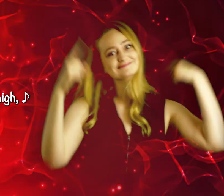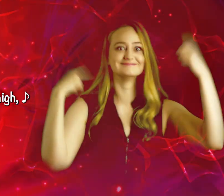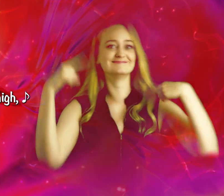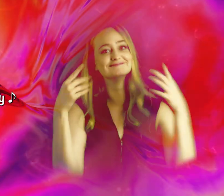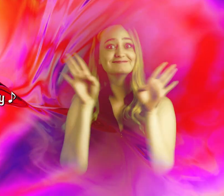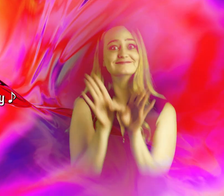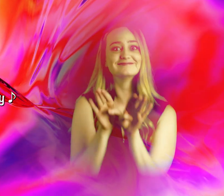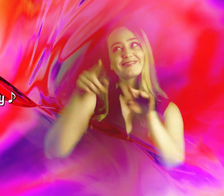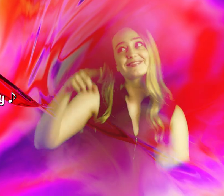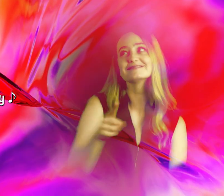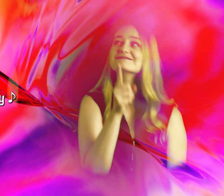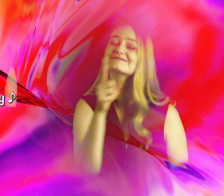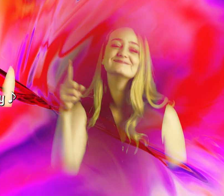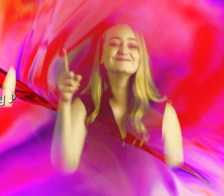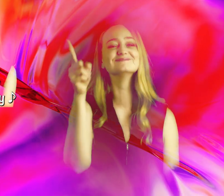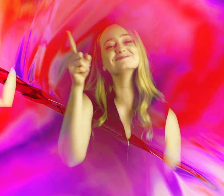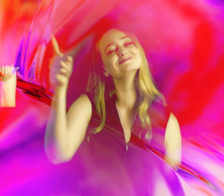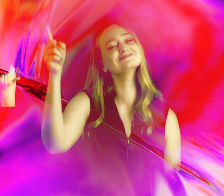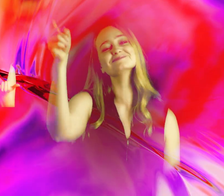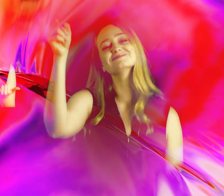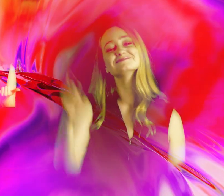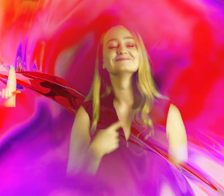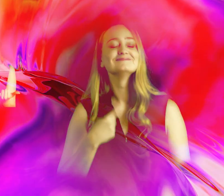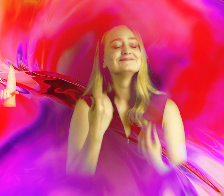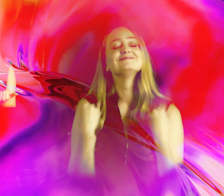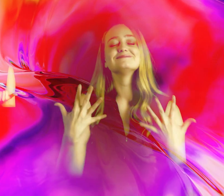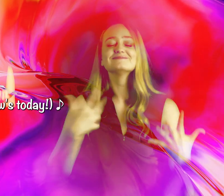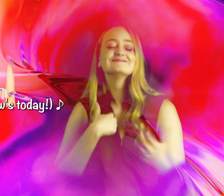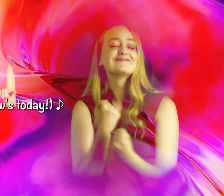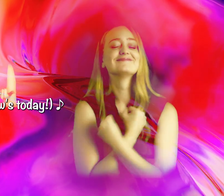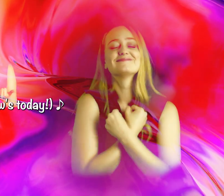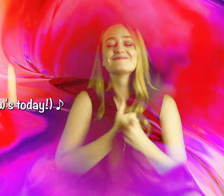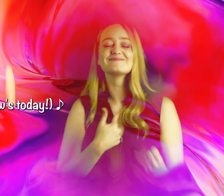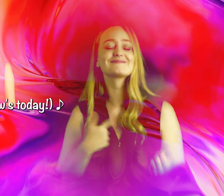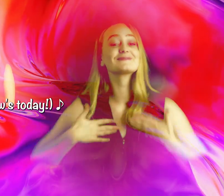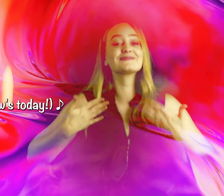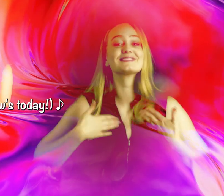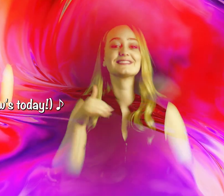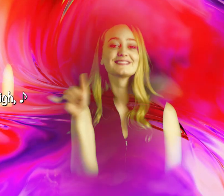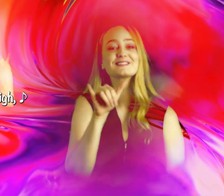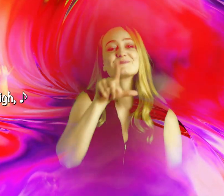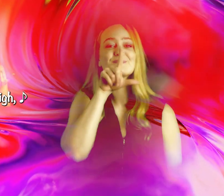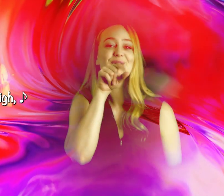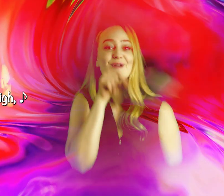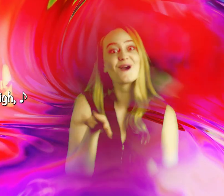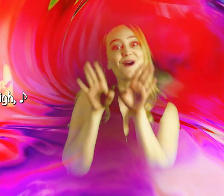Floating recklessly I am light. I am love. I am ecstasy (and now tomorrow's today!) Like a bird flying high,